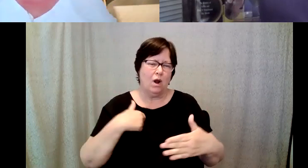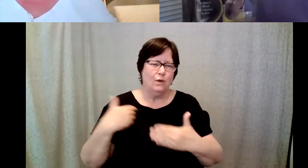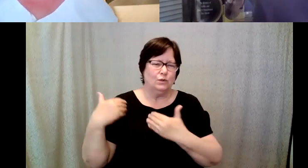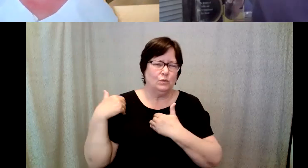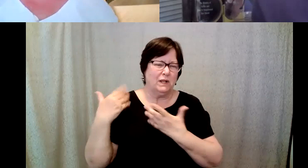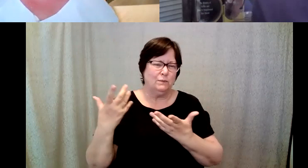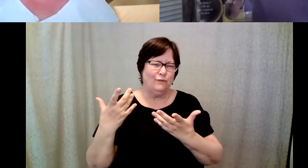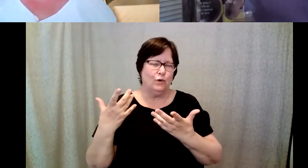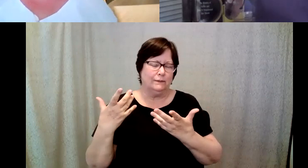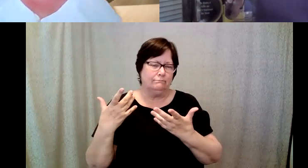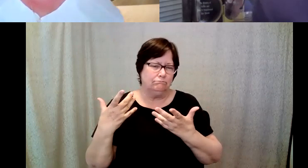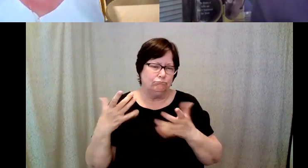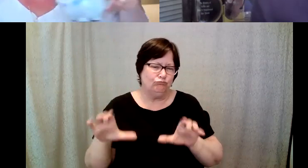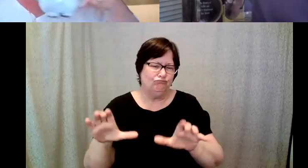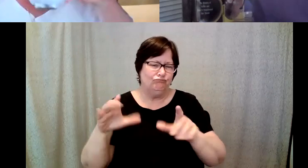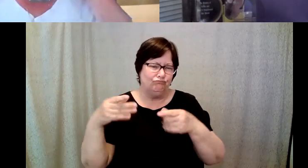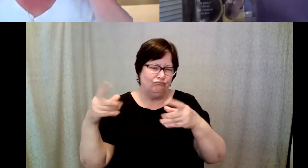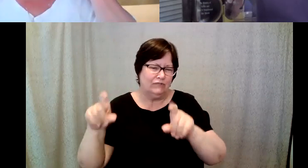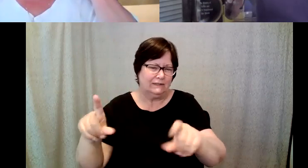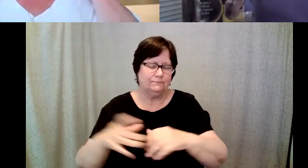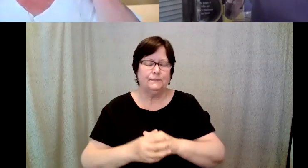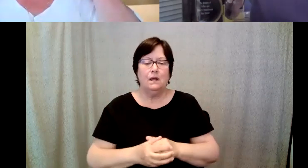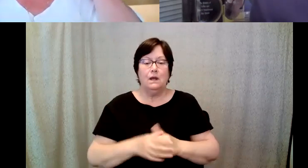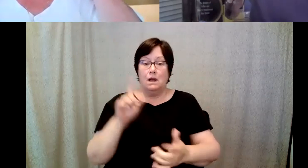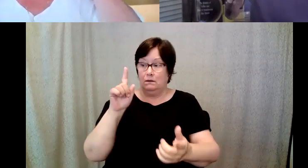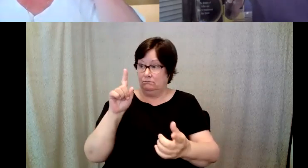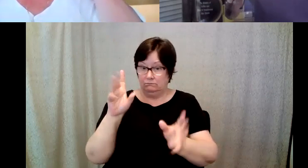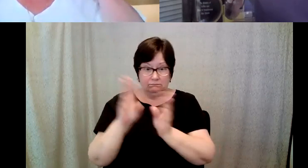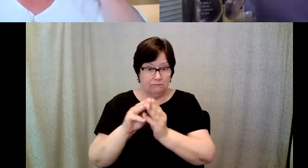test at any rate, I met the owner and I had not seen him for.